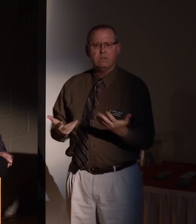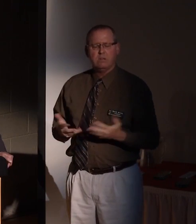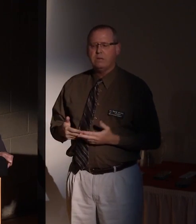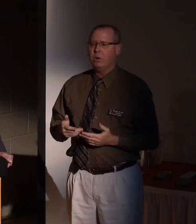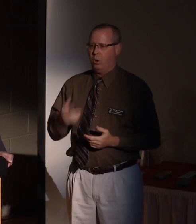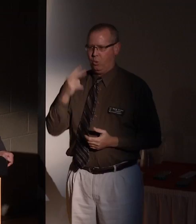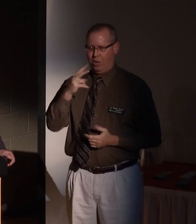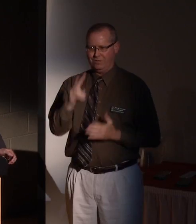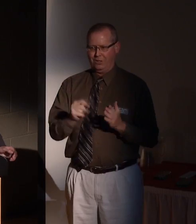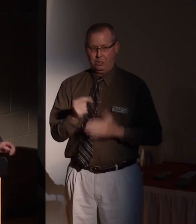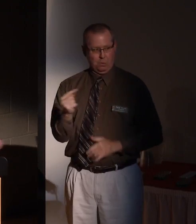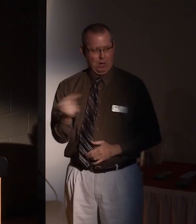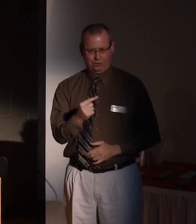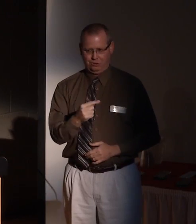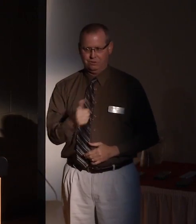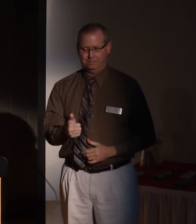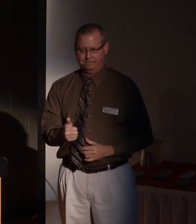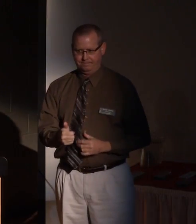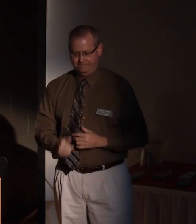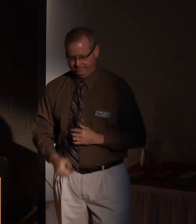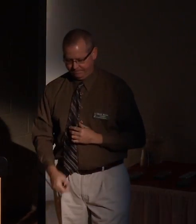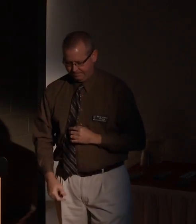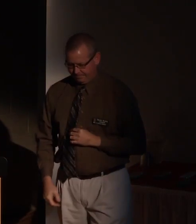Let's watch the video.